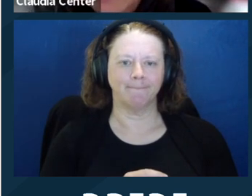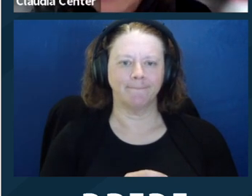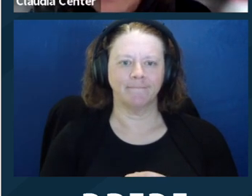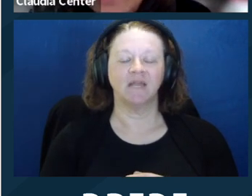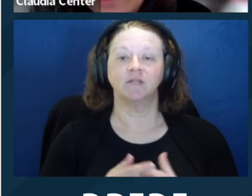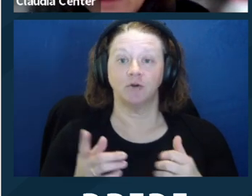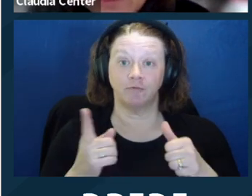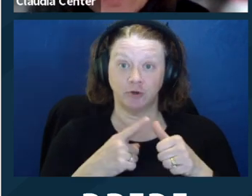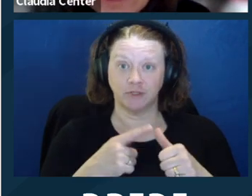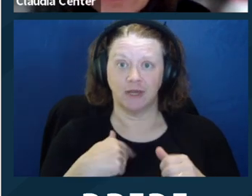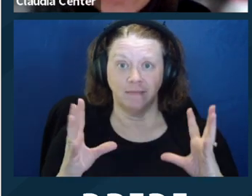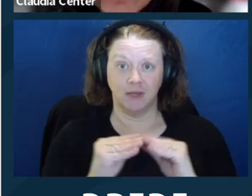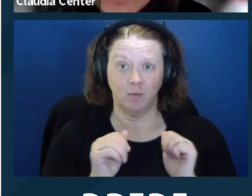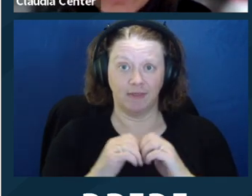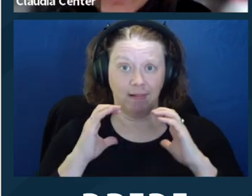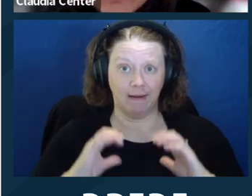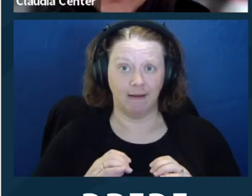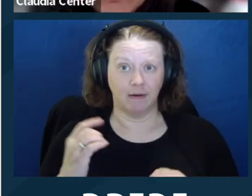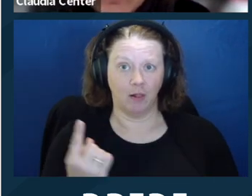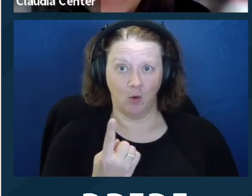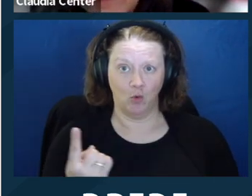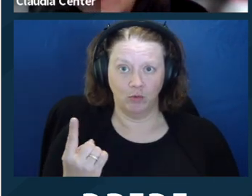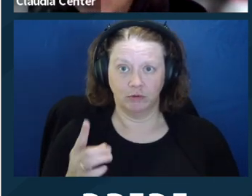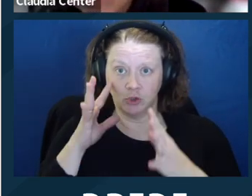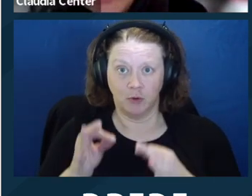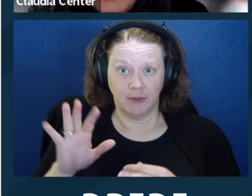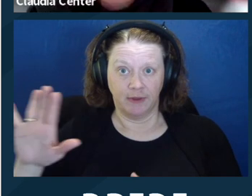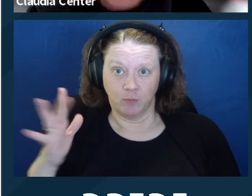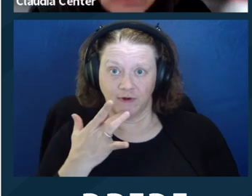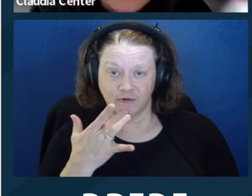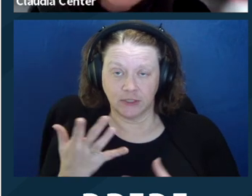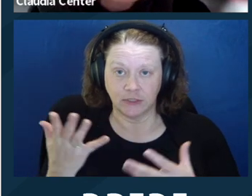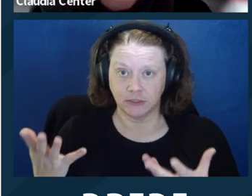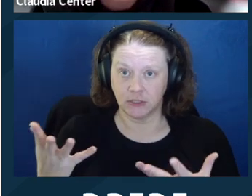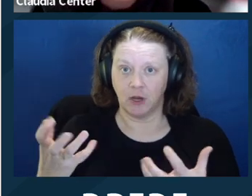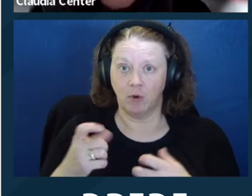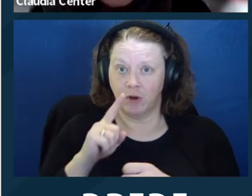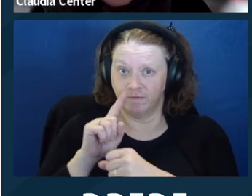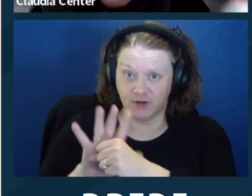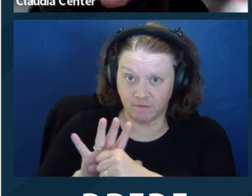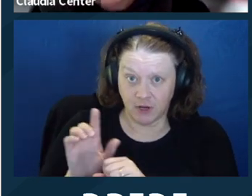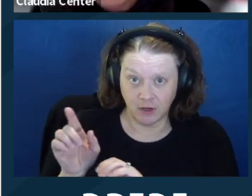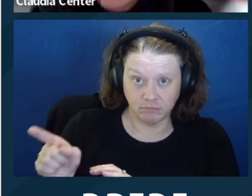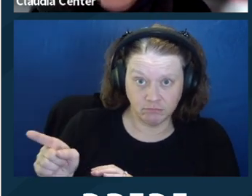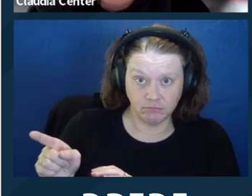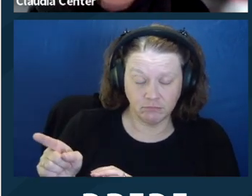to have a supporter or they don't want to have a supporter, or how they want to communicate